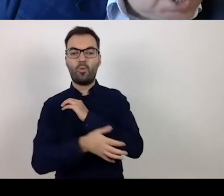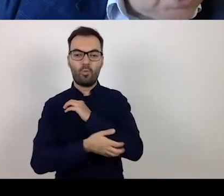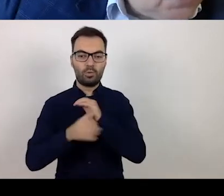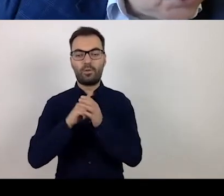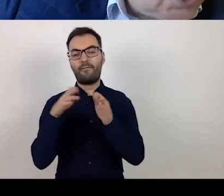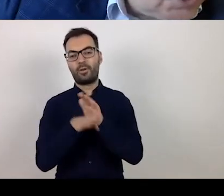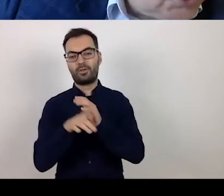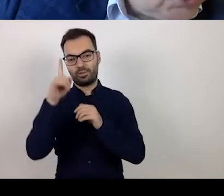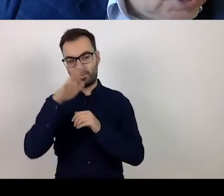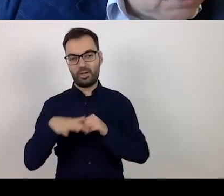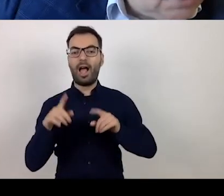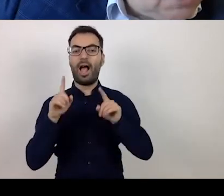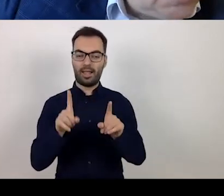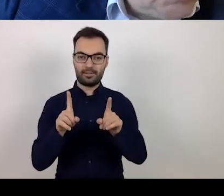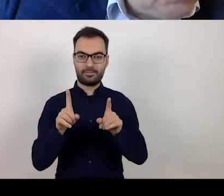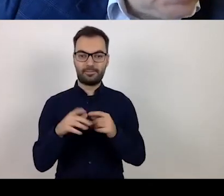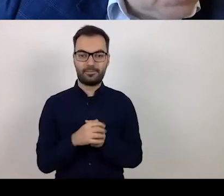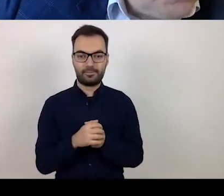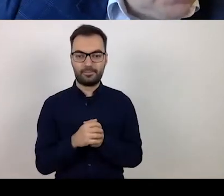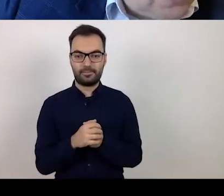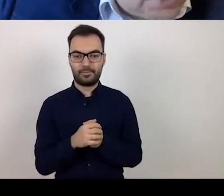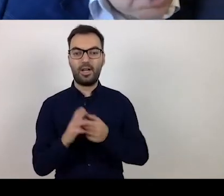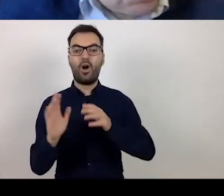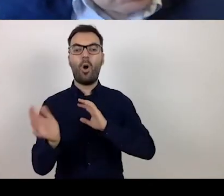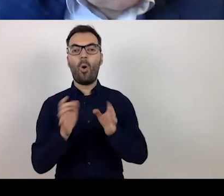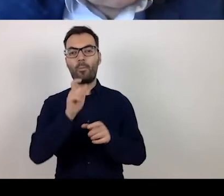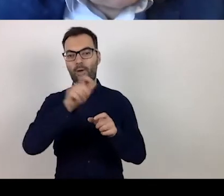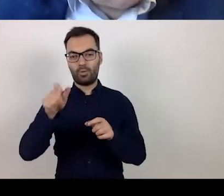It is also assumed that caregivers do not produce